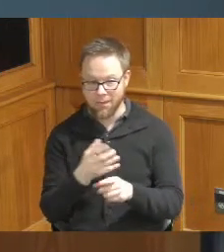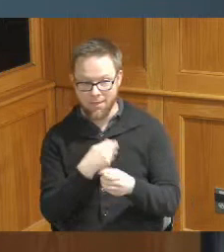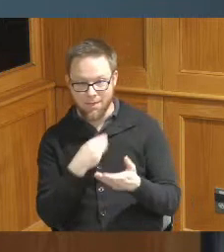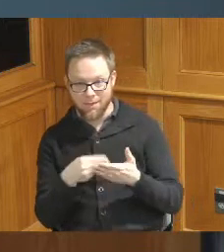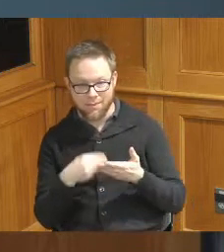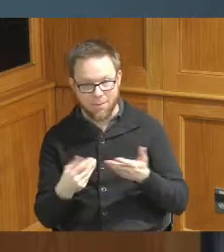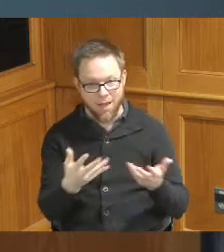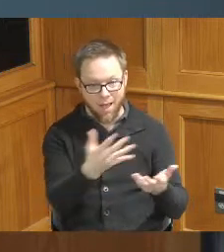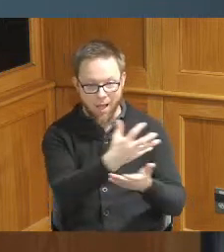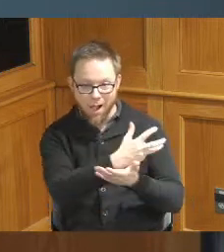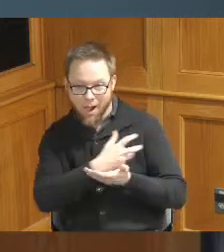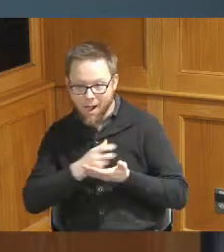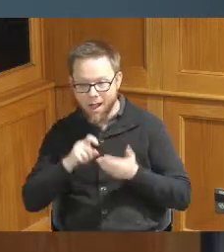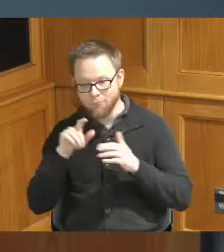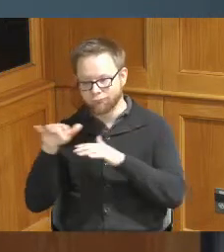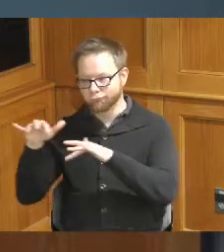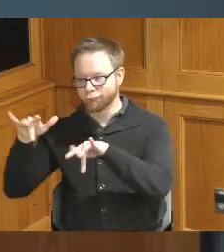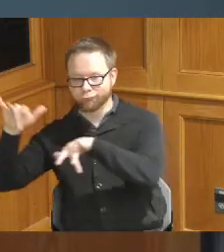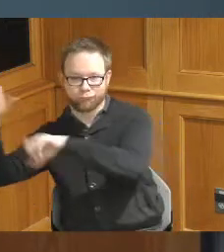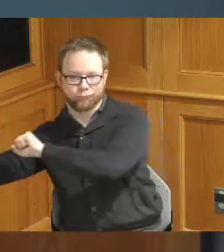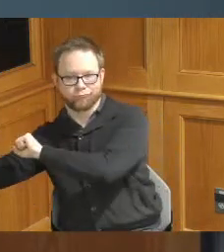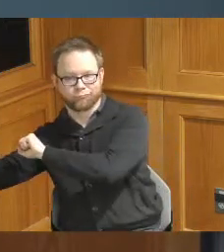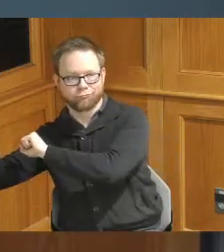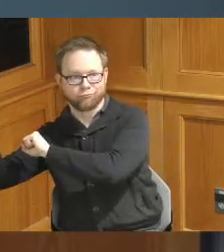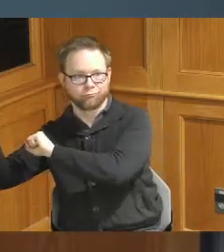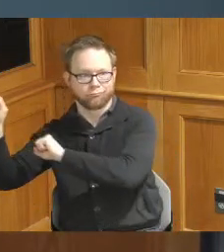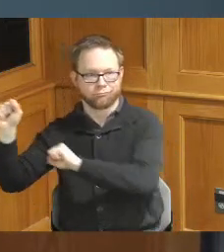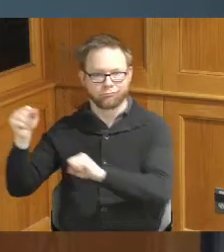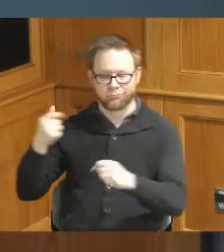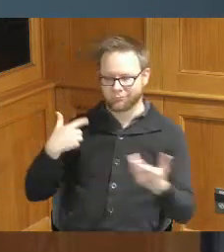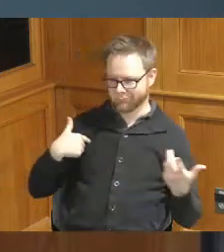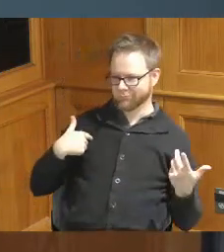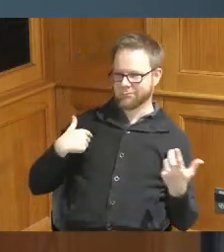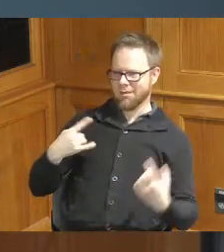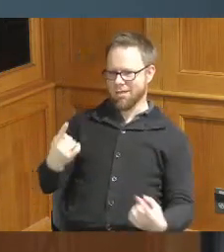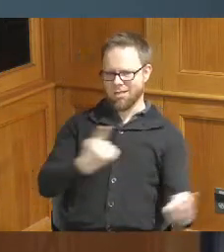and then they gone we don't see them no more and then we get hit with you haven't done anything